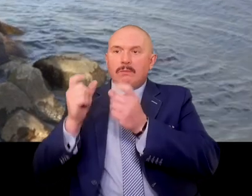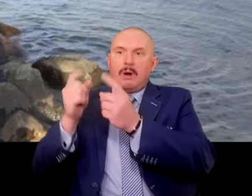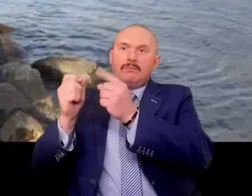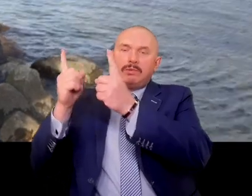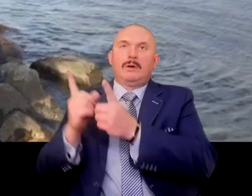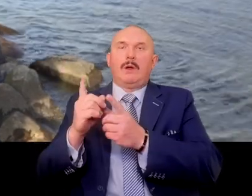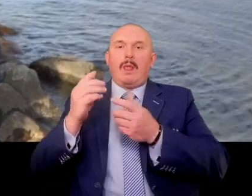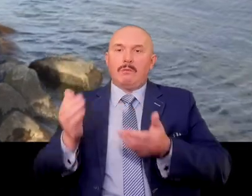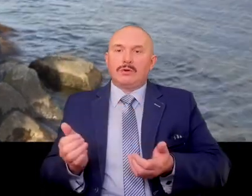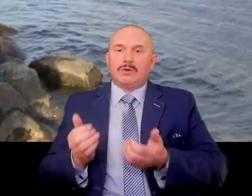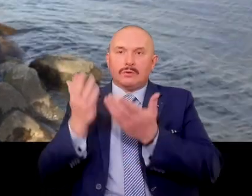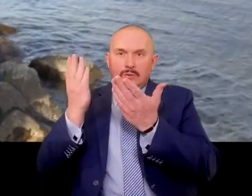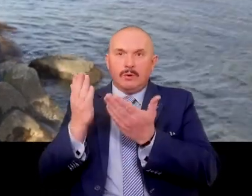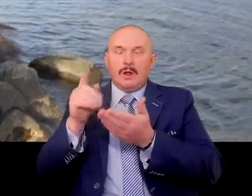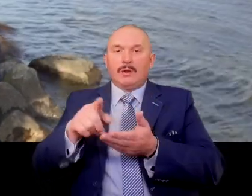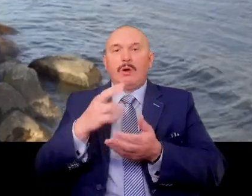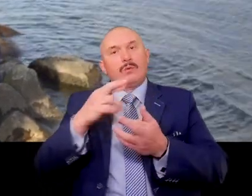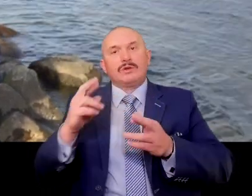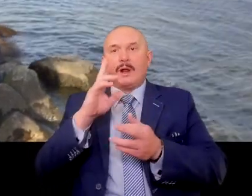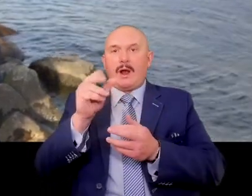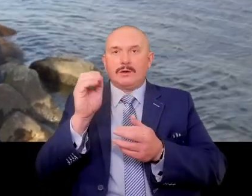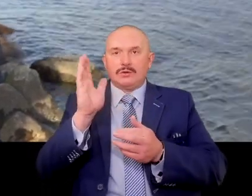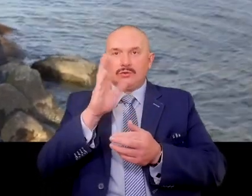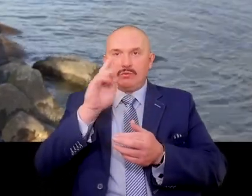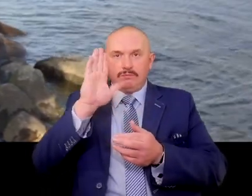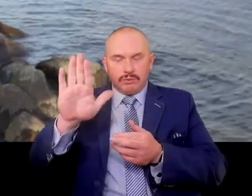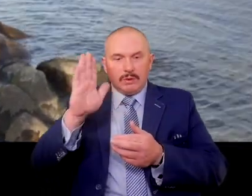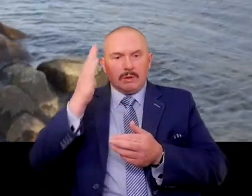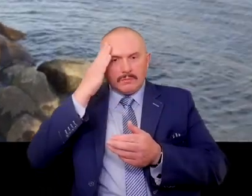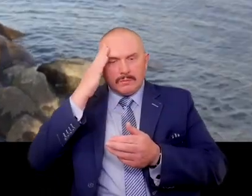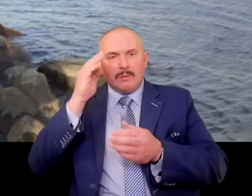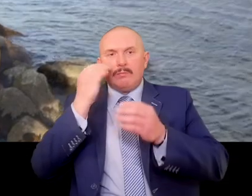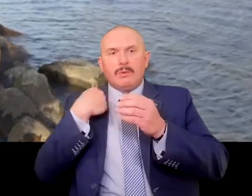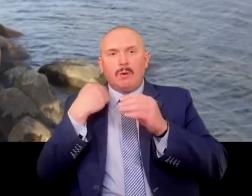educated the society here by telling them that they were not fully German,